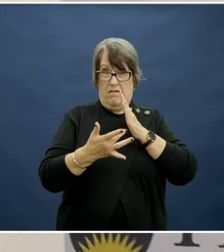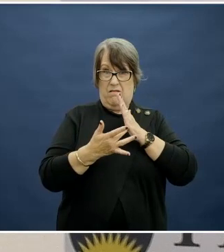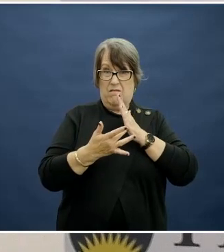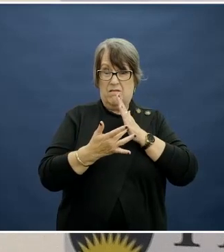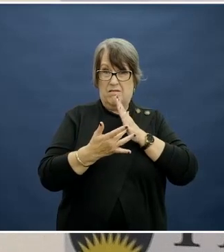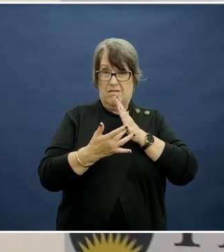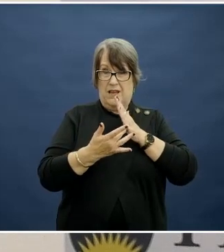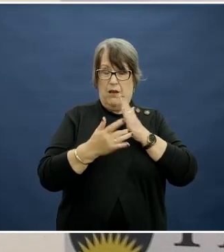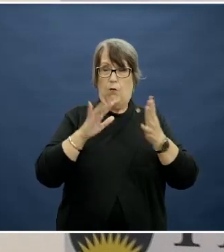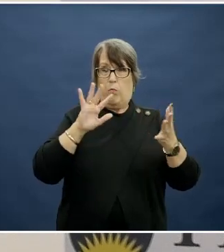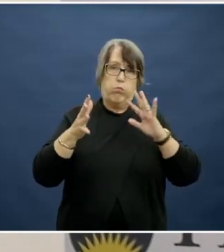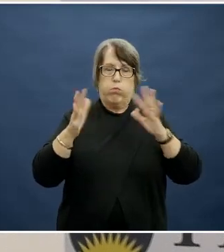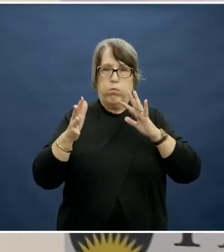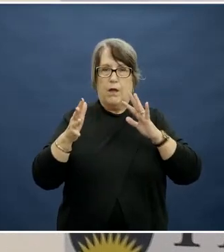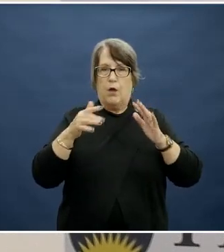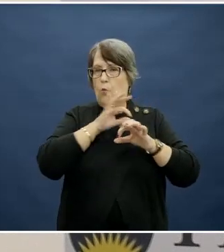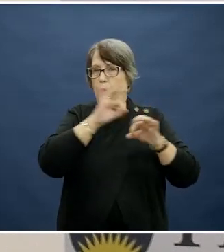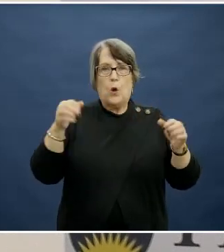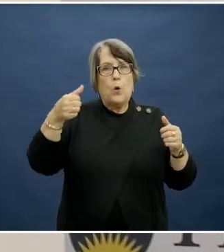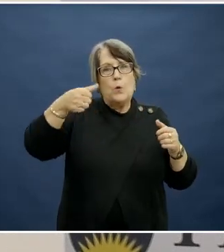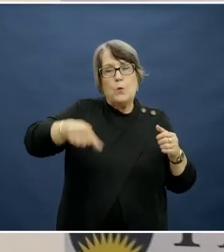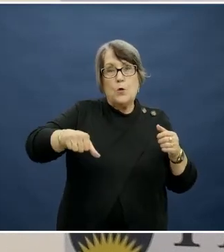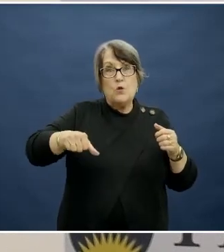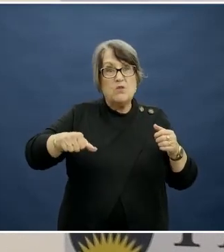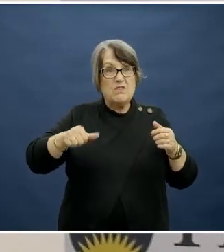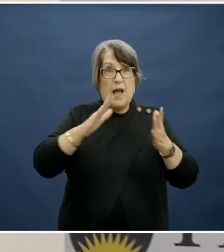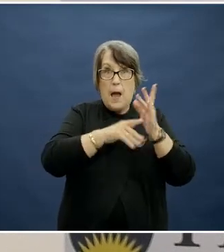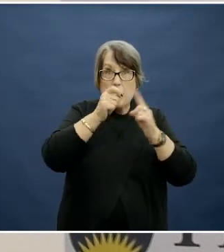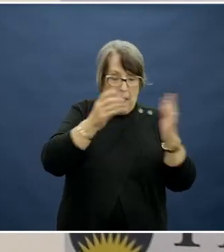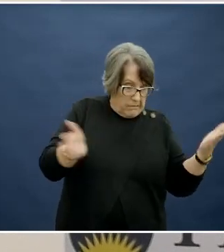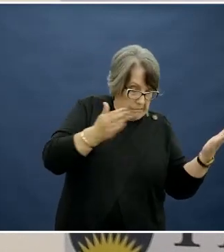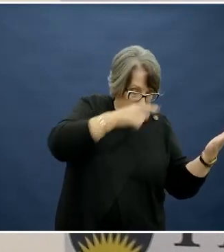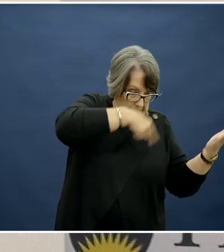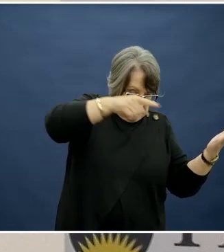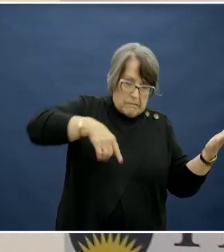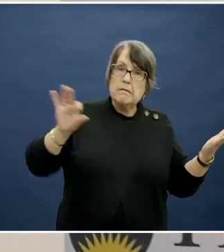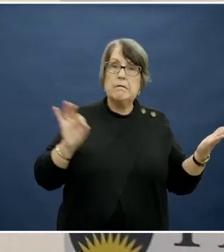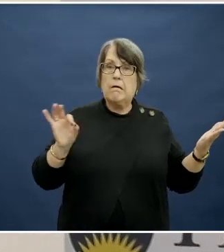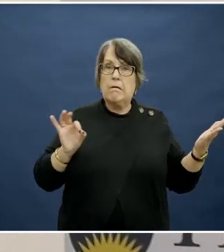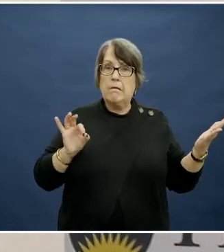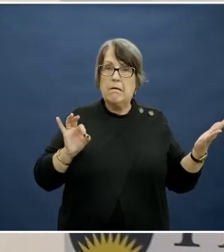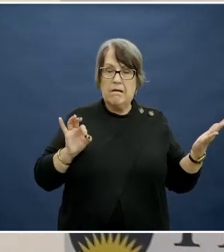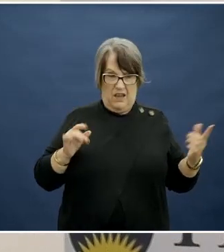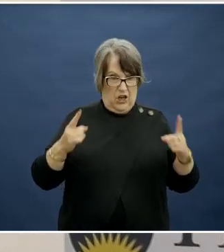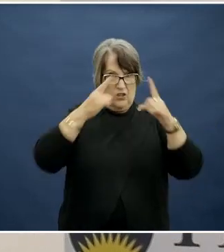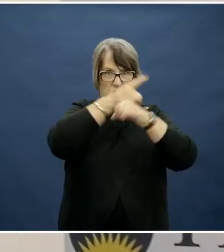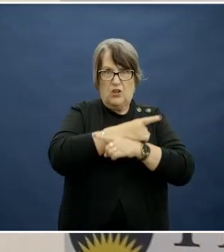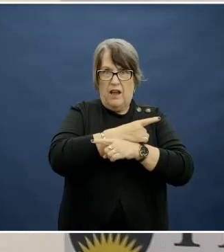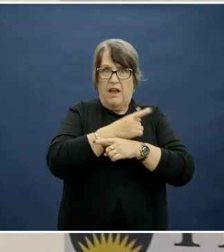disruptive. We don't use street directories anymore. It's transformed how we go about our business.